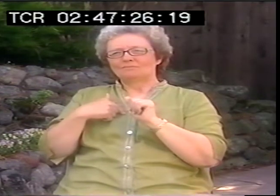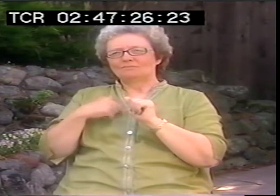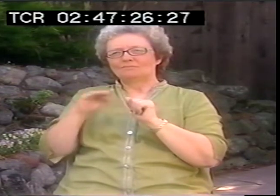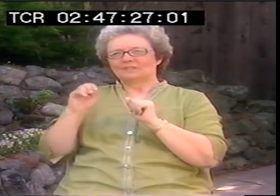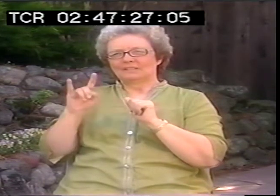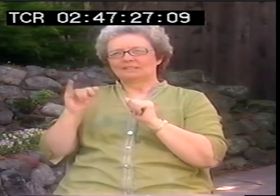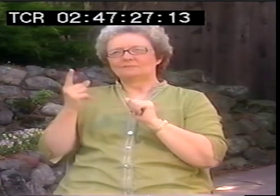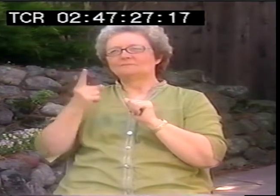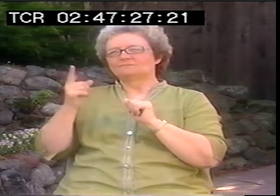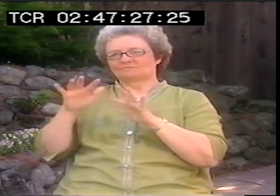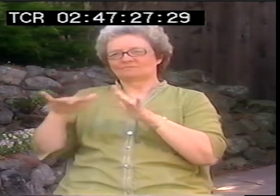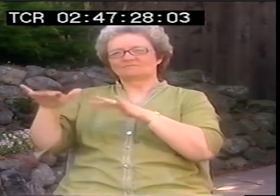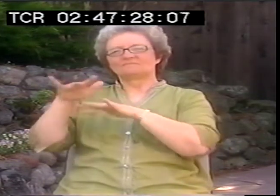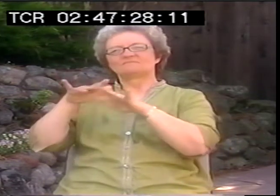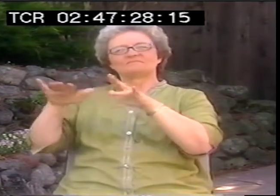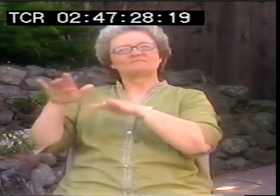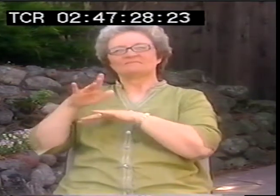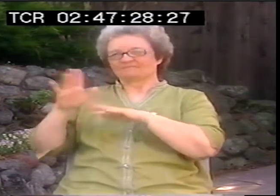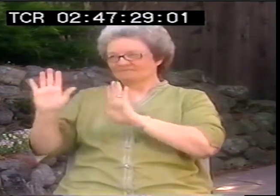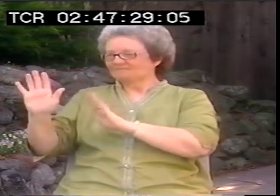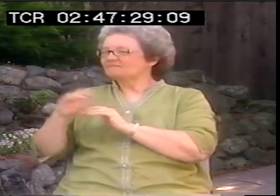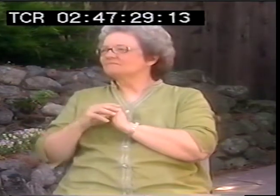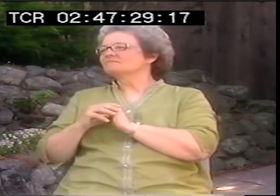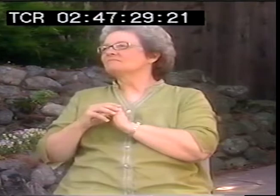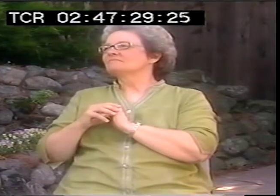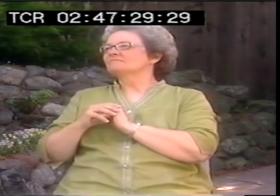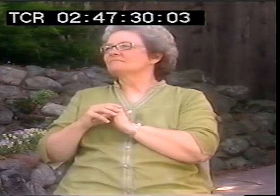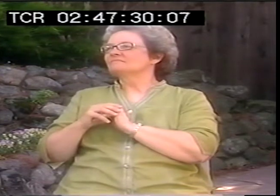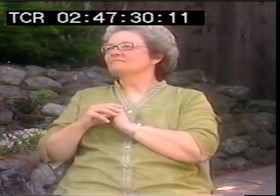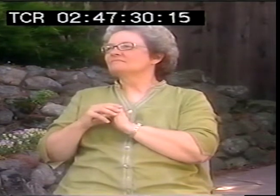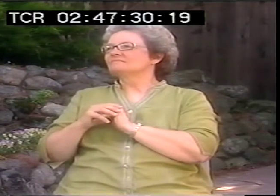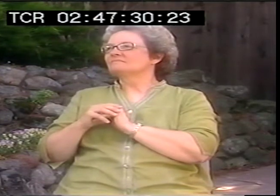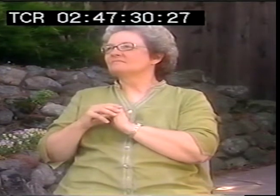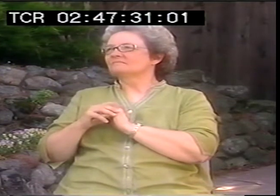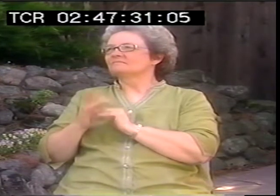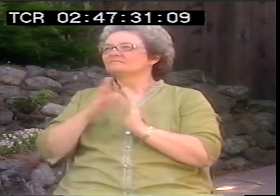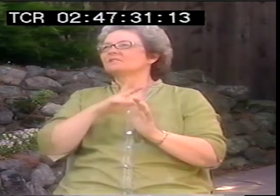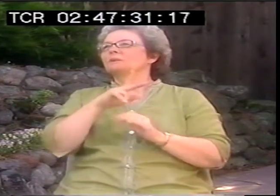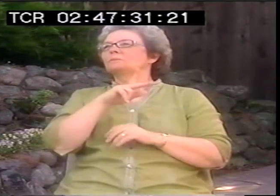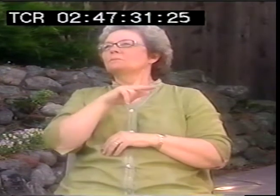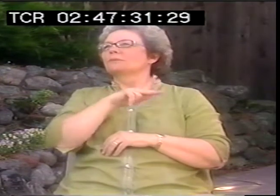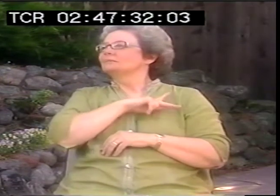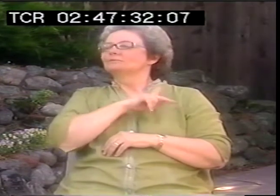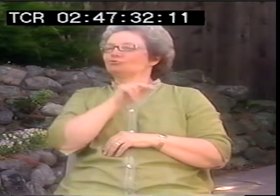I can’t remember…